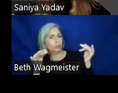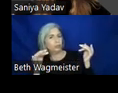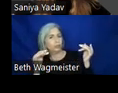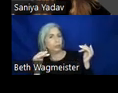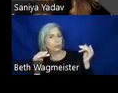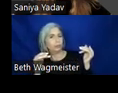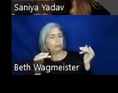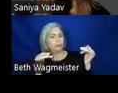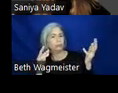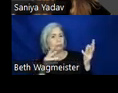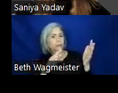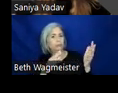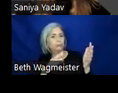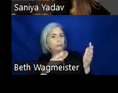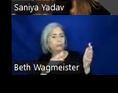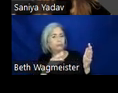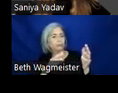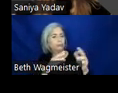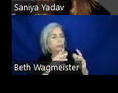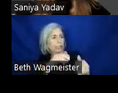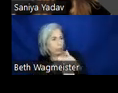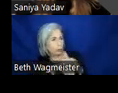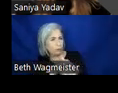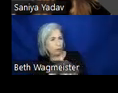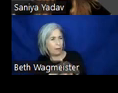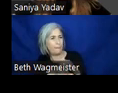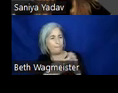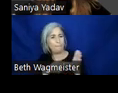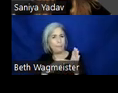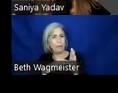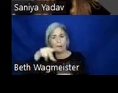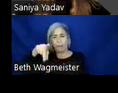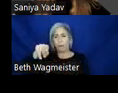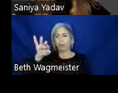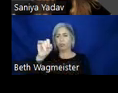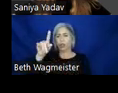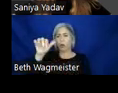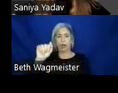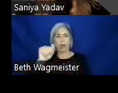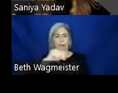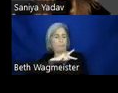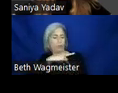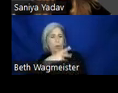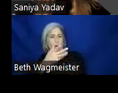personas. What exactly are personas? Personas are models representing potential stakeholders